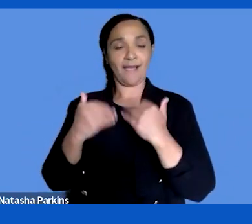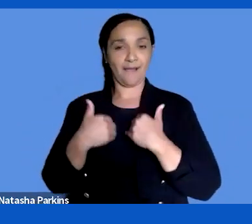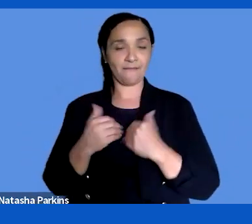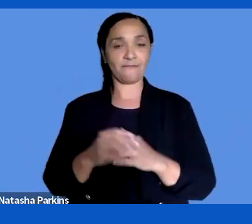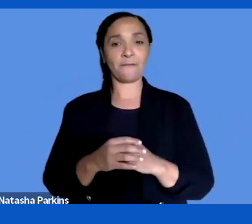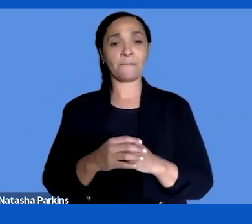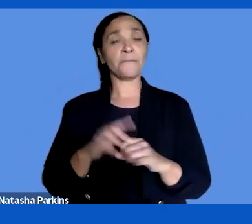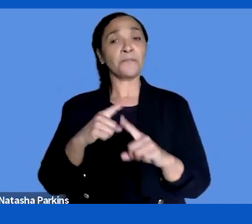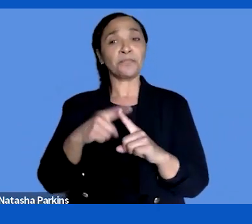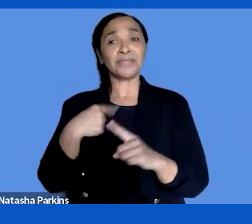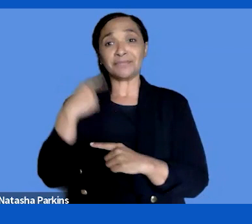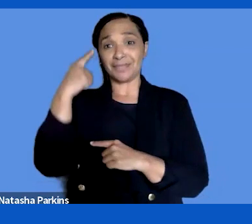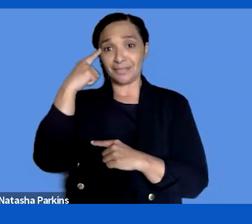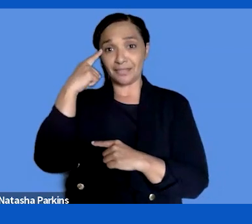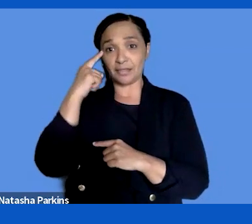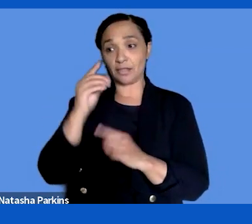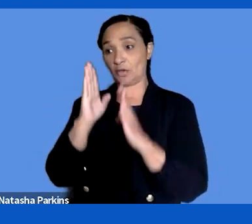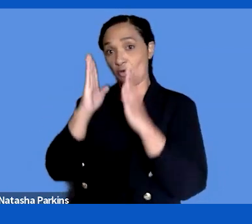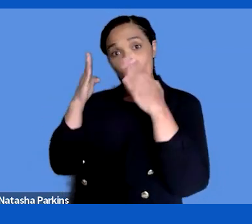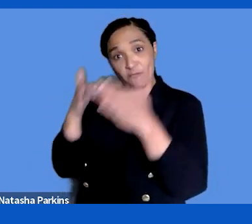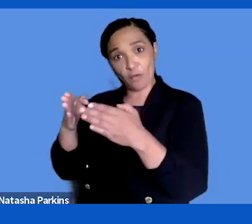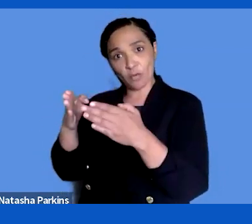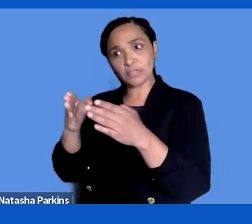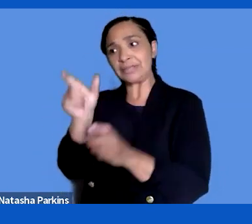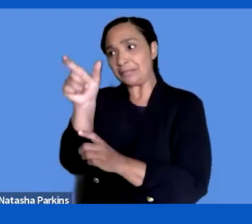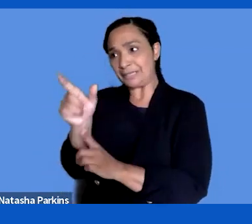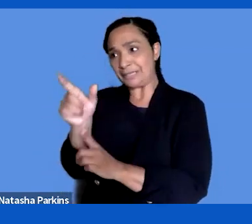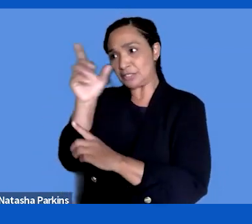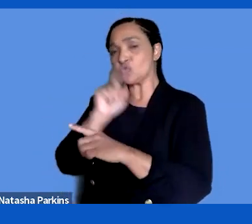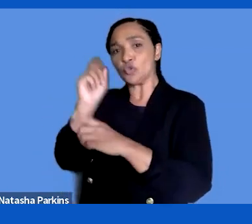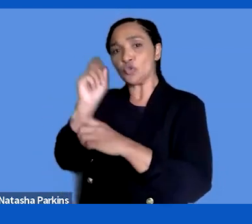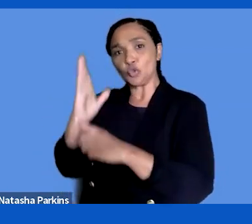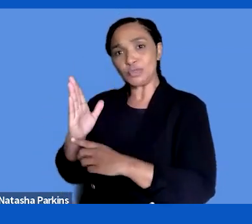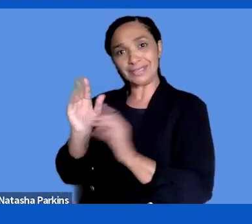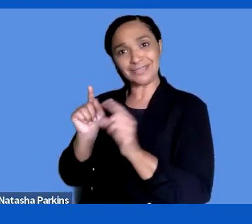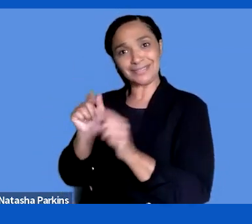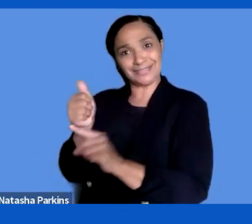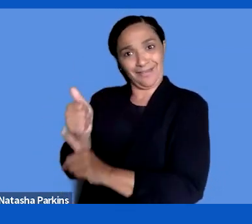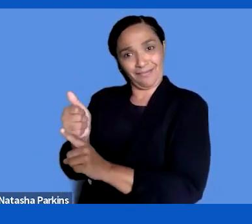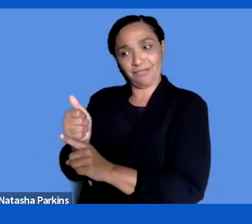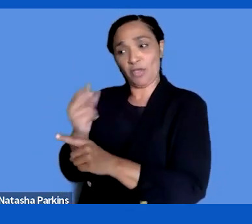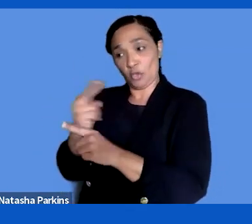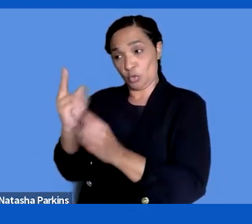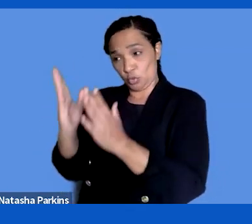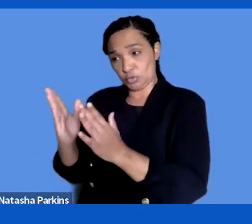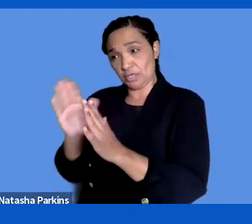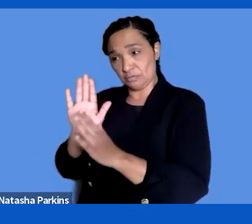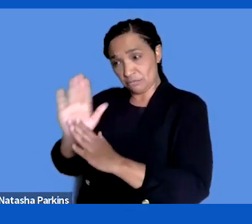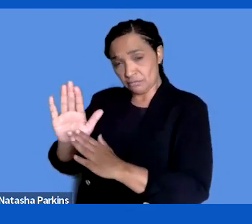user-centered way is part of that. And should be that there are first and foremost thinking about